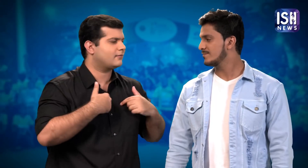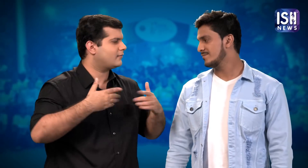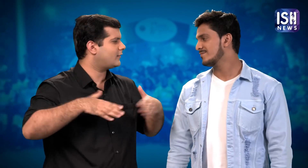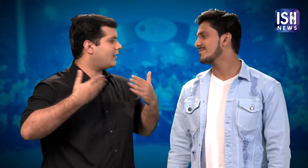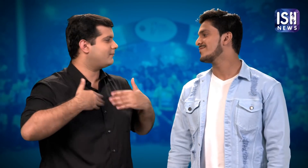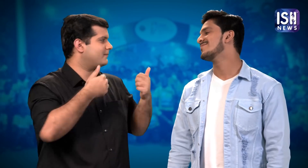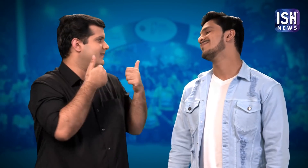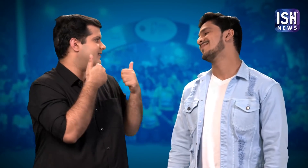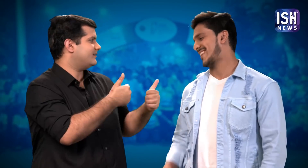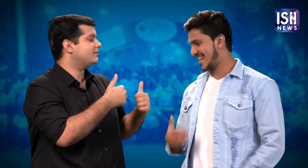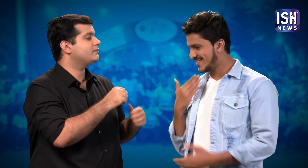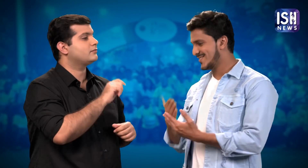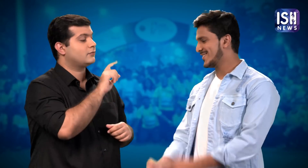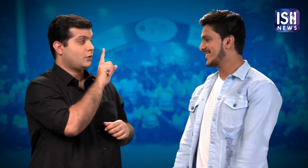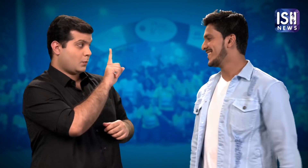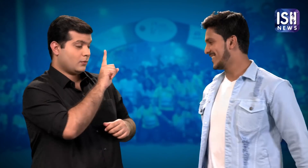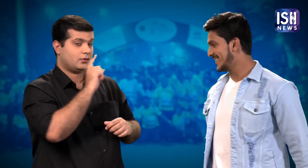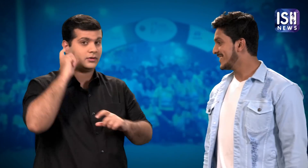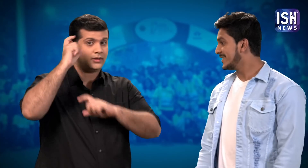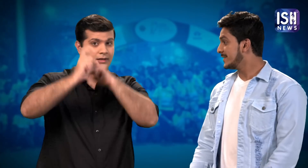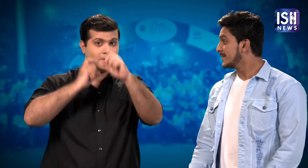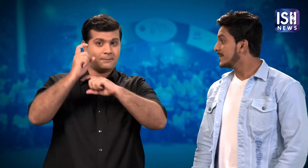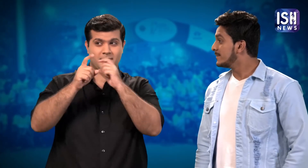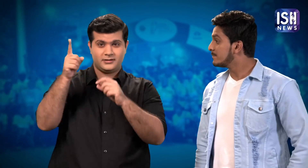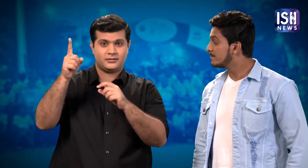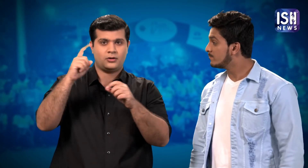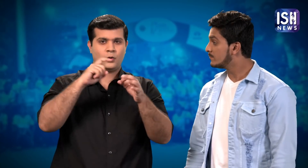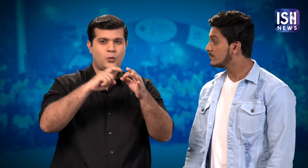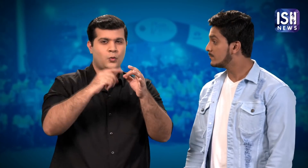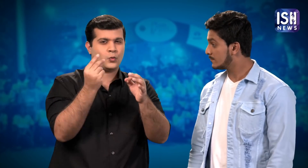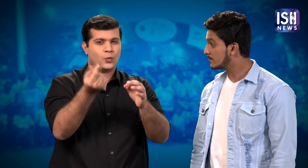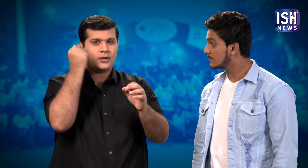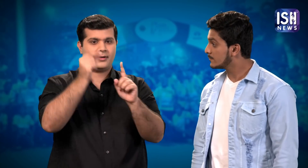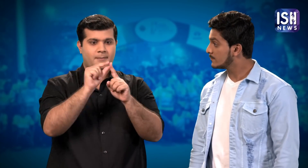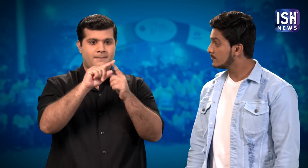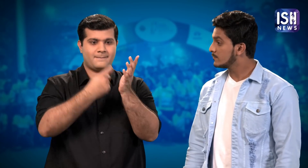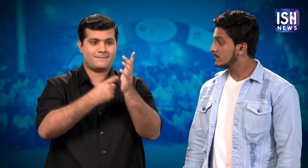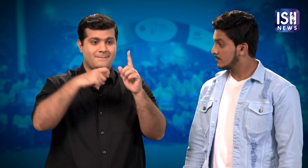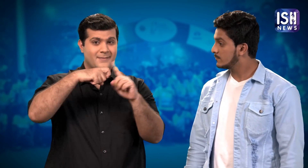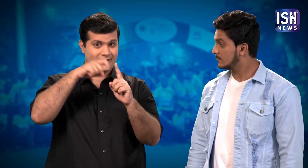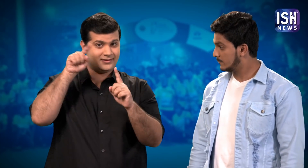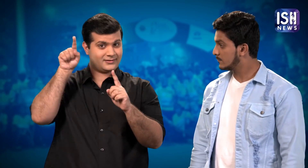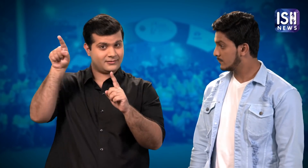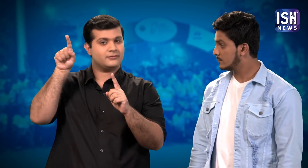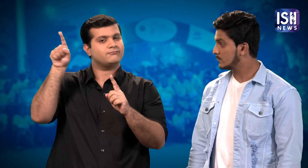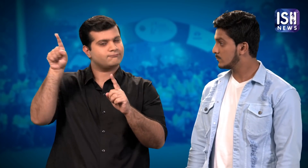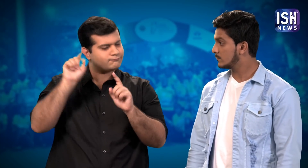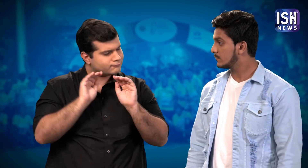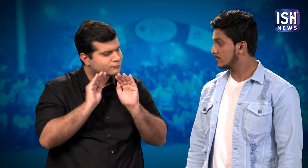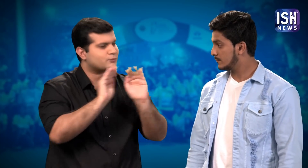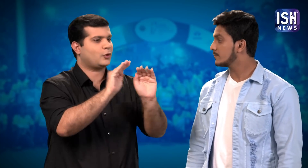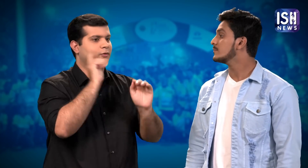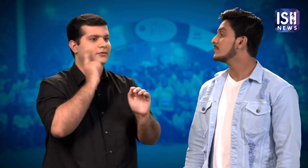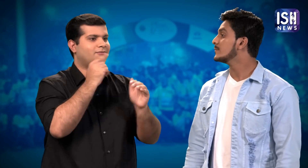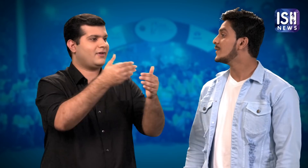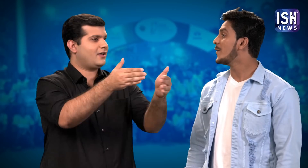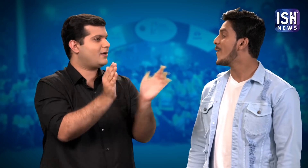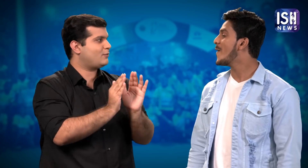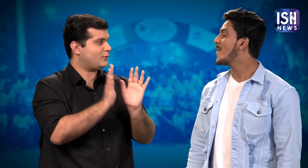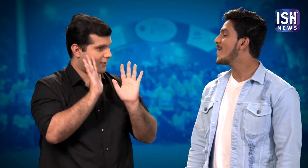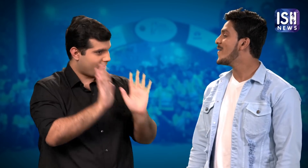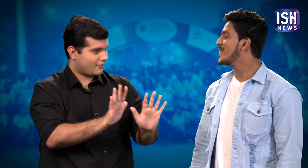I am very happy to meet you! There is a company called QuickPerks that is supporting the Deaf community.